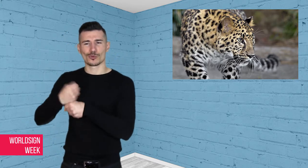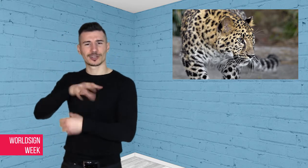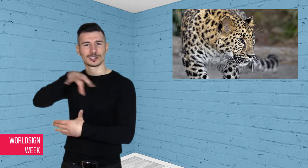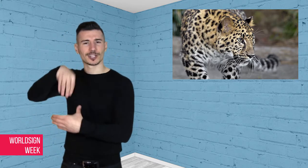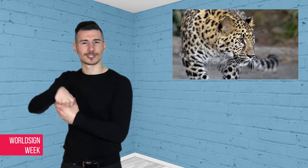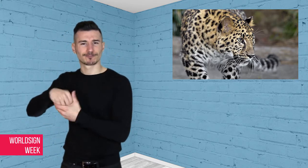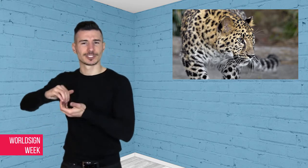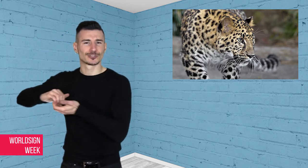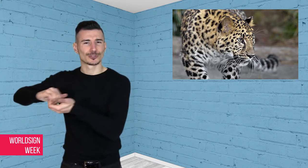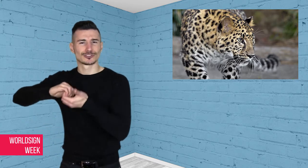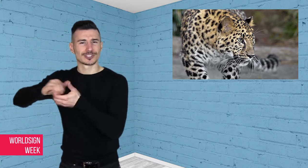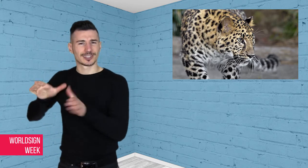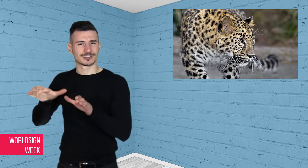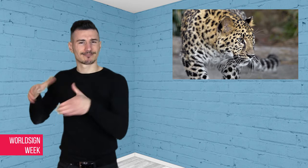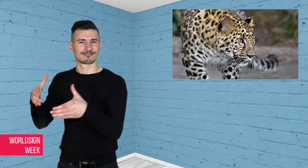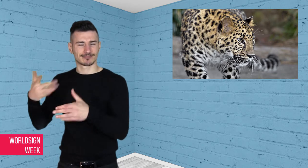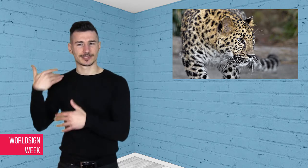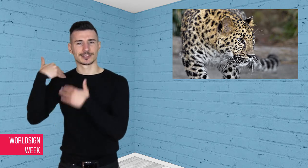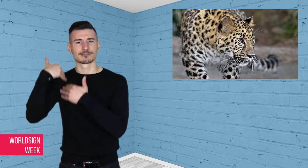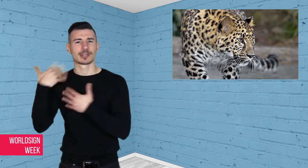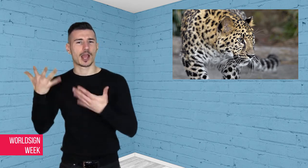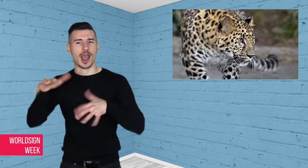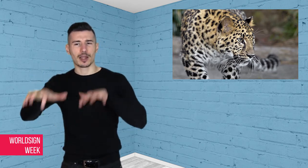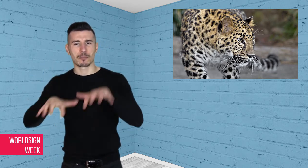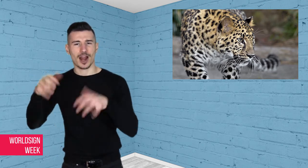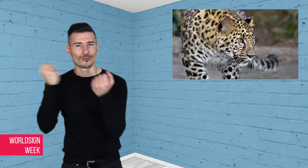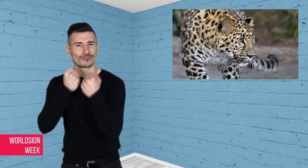and would be home to two of the world’s